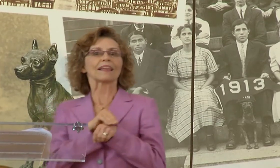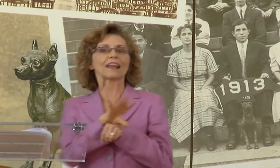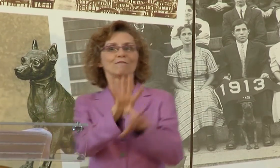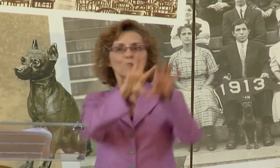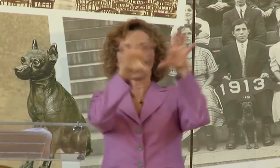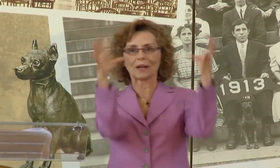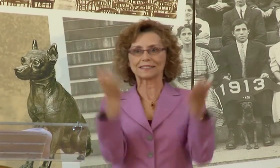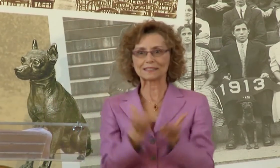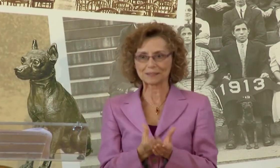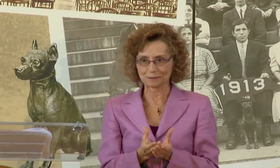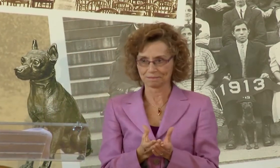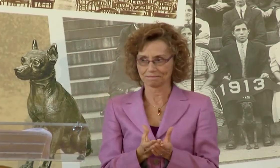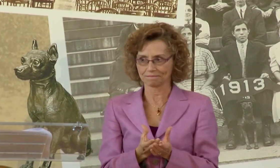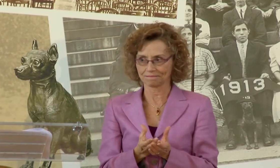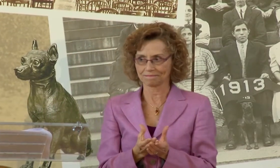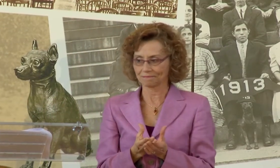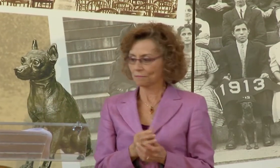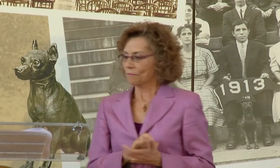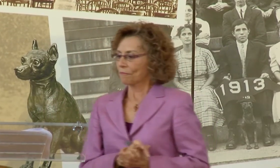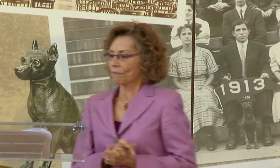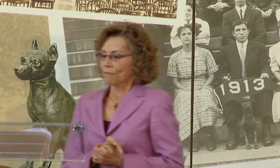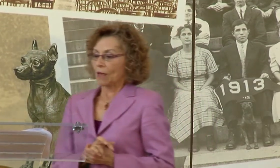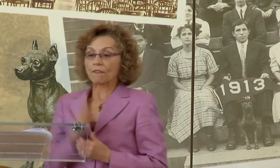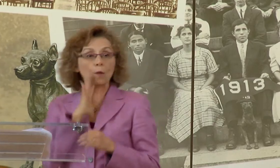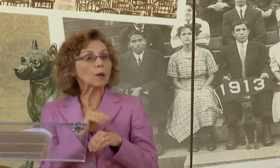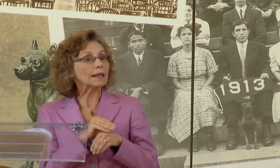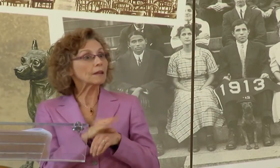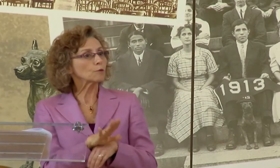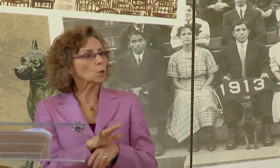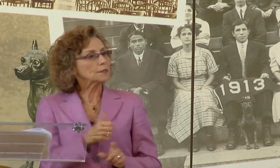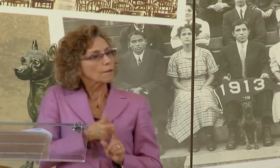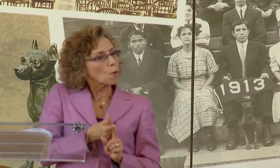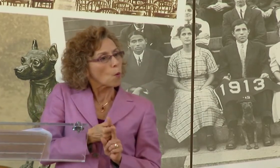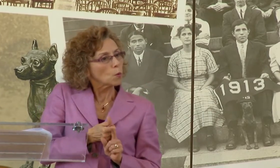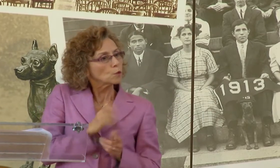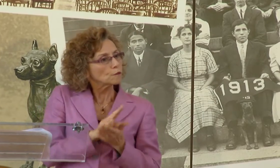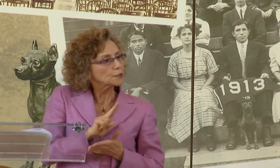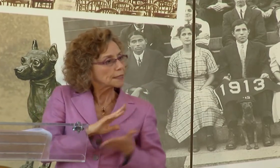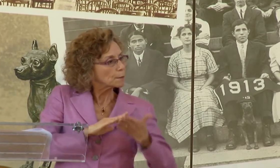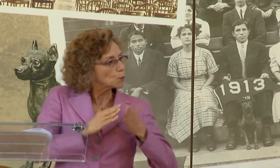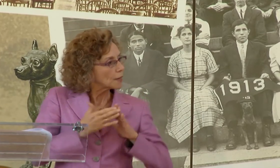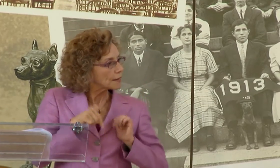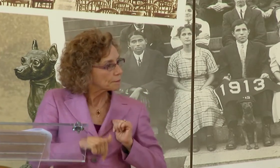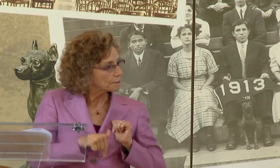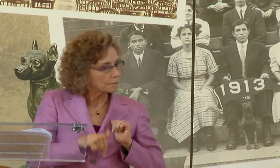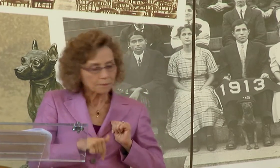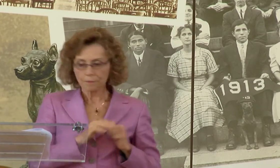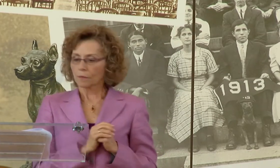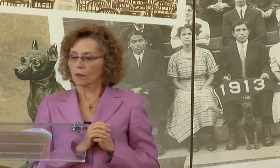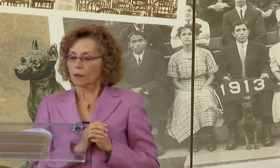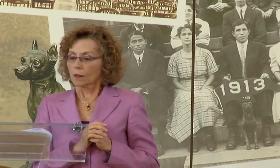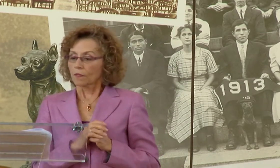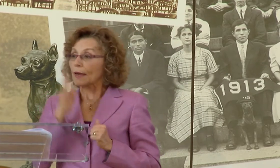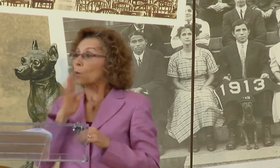AND THIRDLY, OUR STUDENTS WILL ALSO INFLUENCE. THEY WILL INFLUENCE THE UNIVERSITY COMMUNITY.